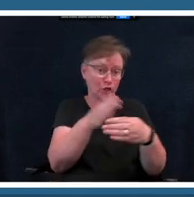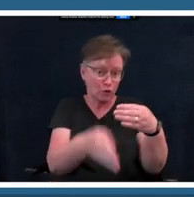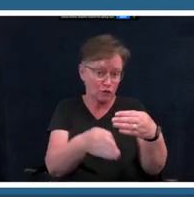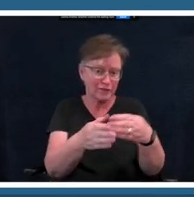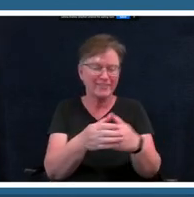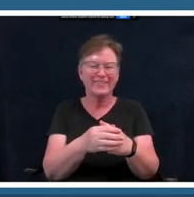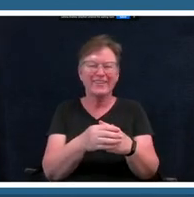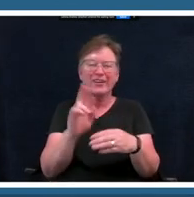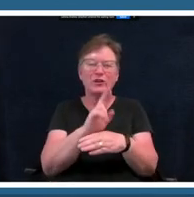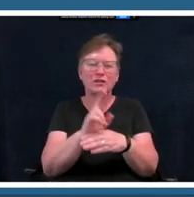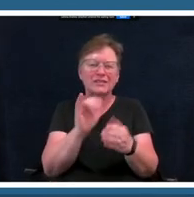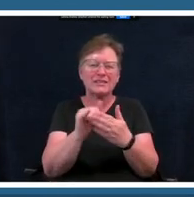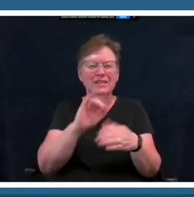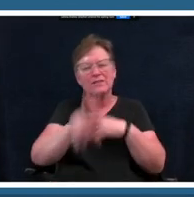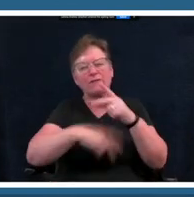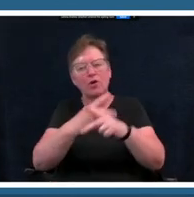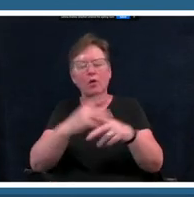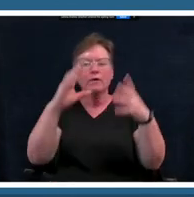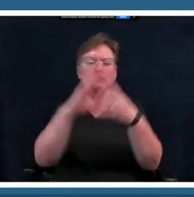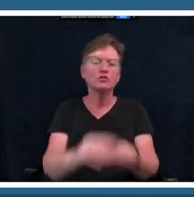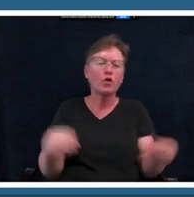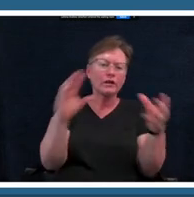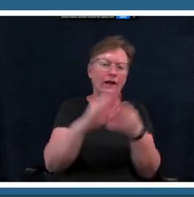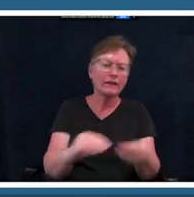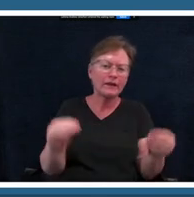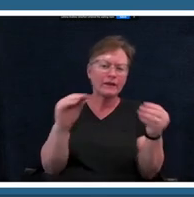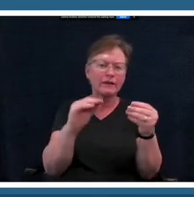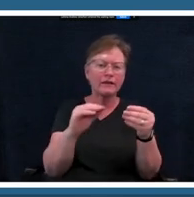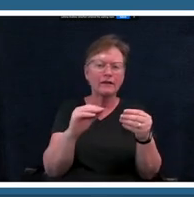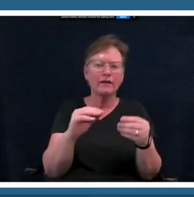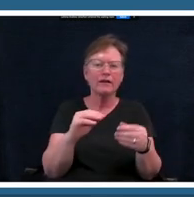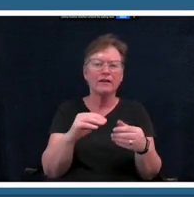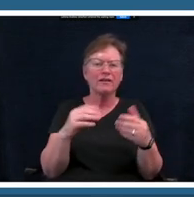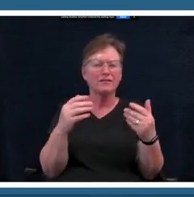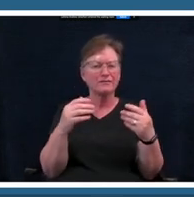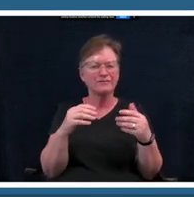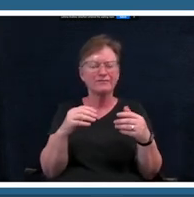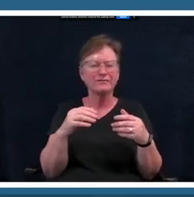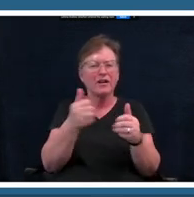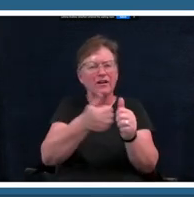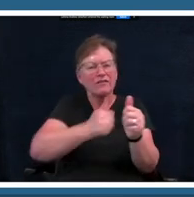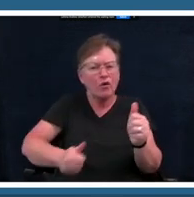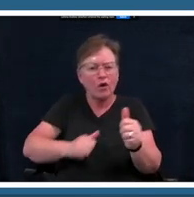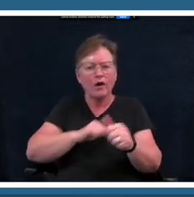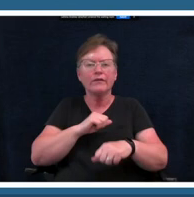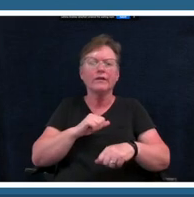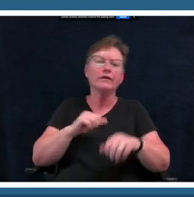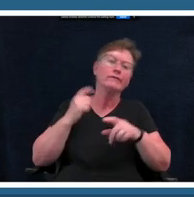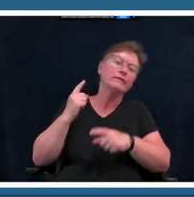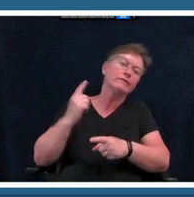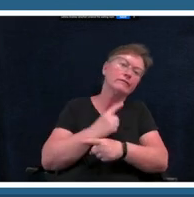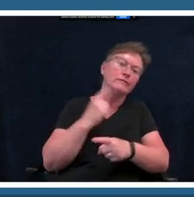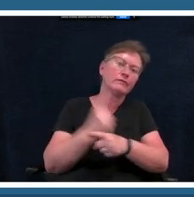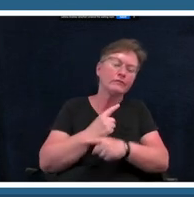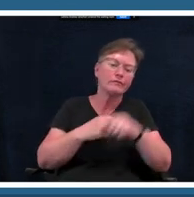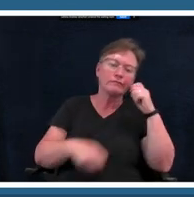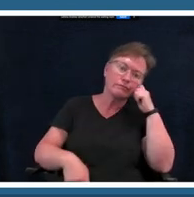out of your normal you know pulling students to um to kind